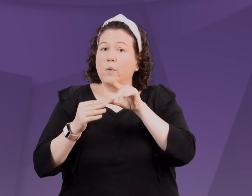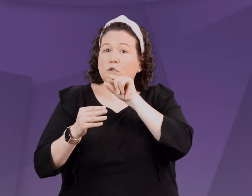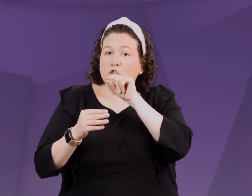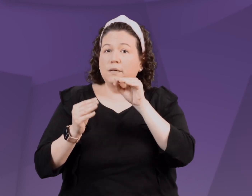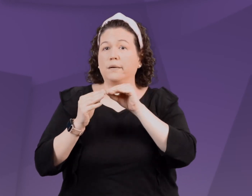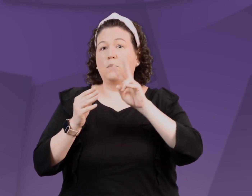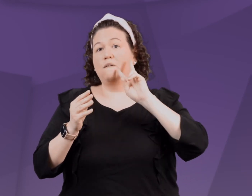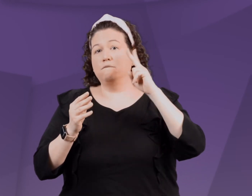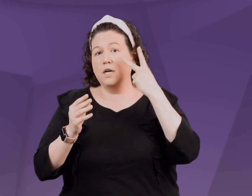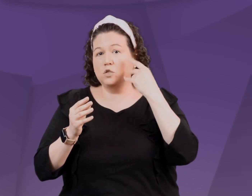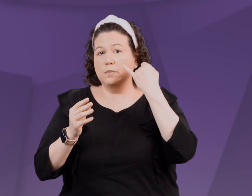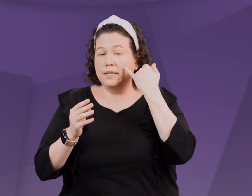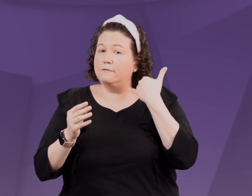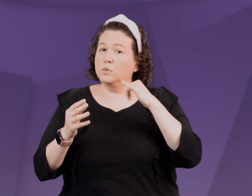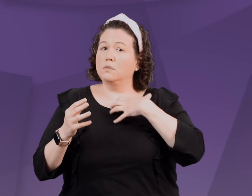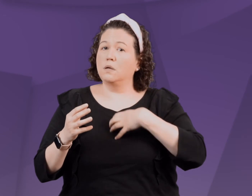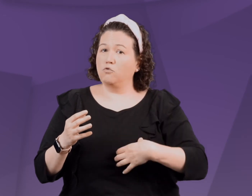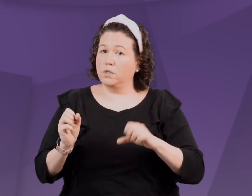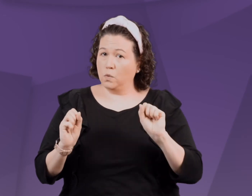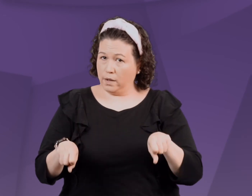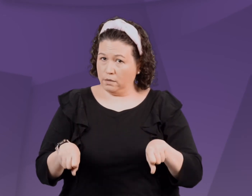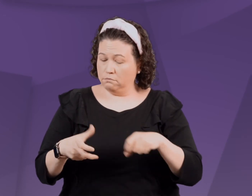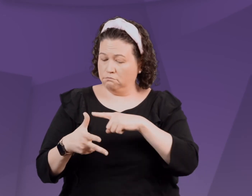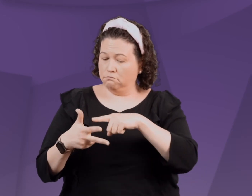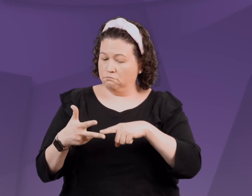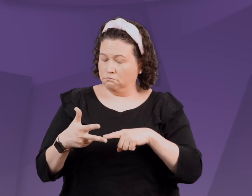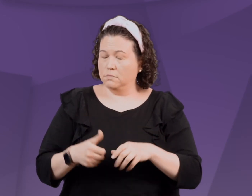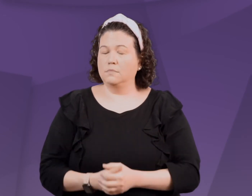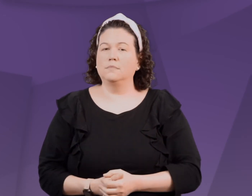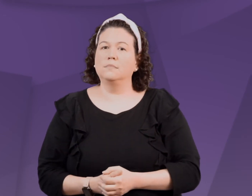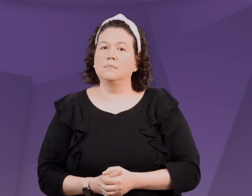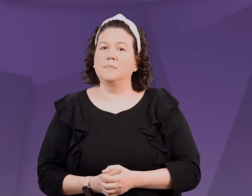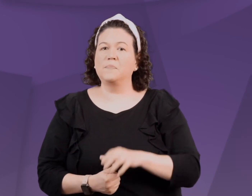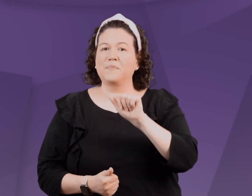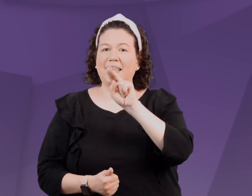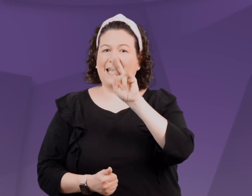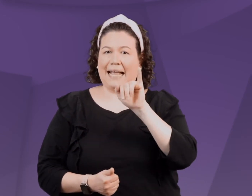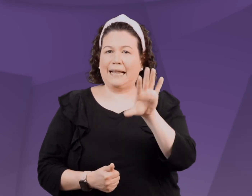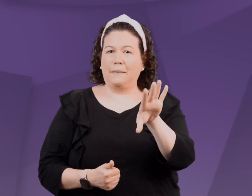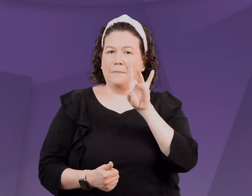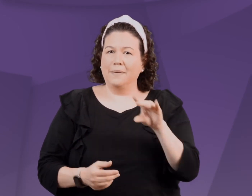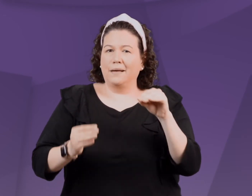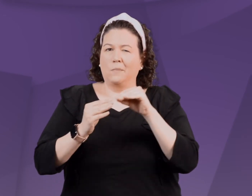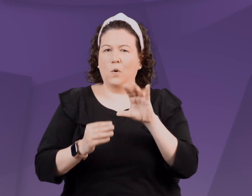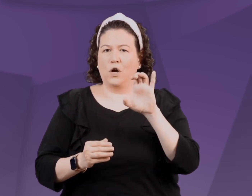you may tell me you're angry, or you may have more of your chicken or vegetables if you are still hungry.